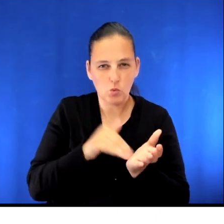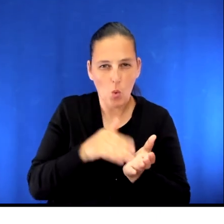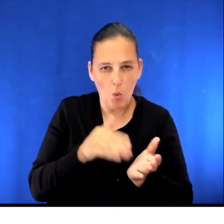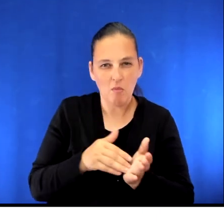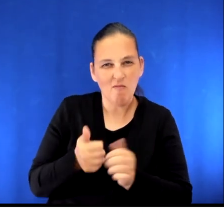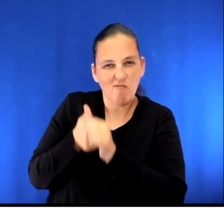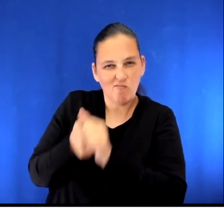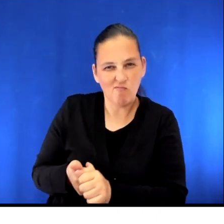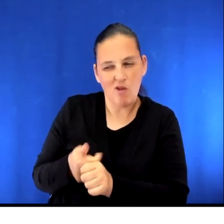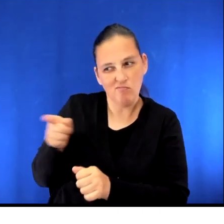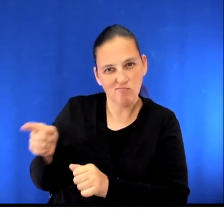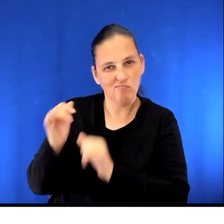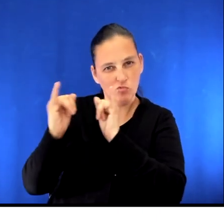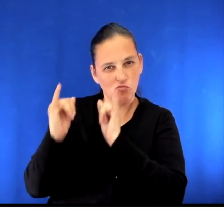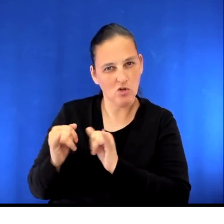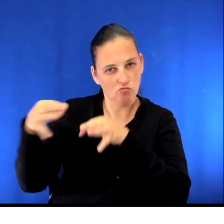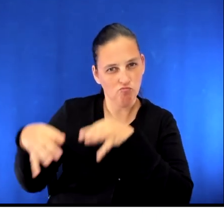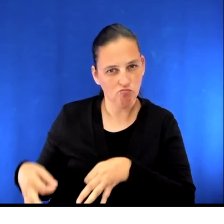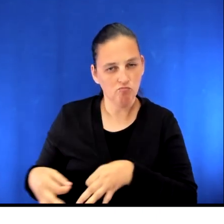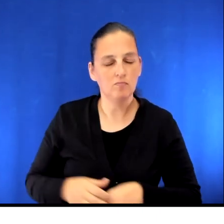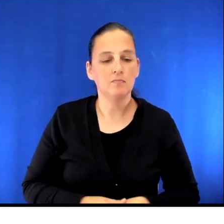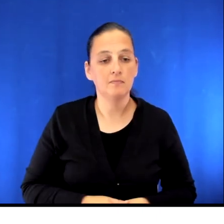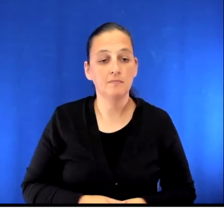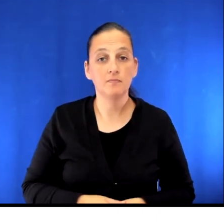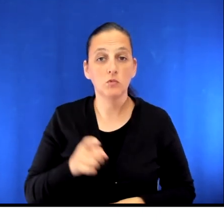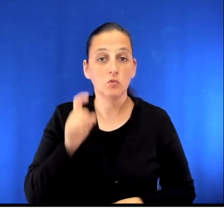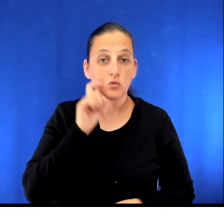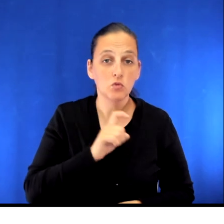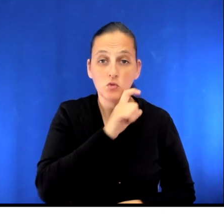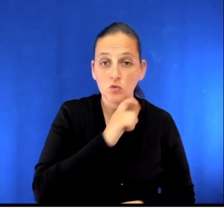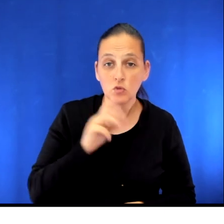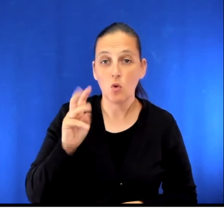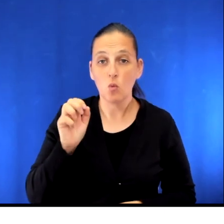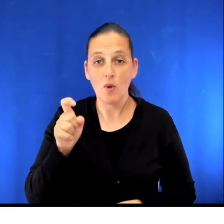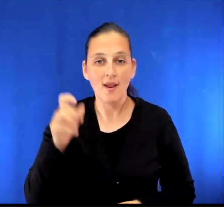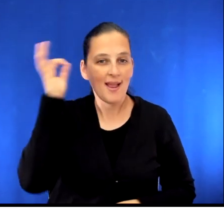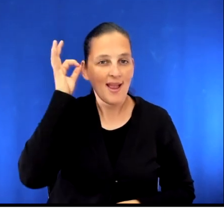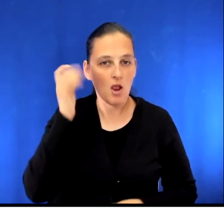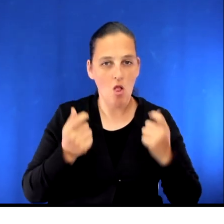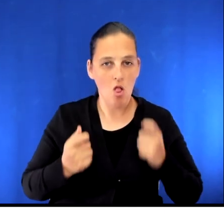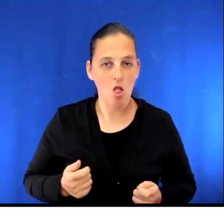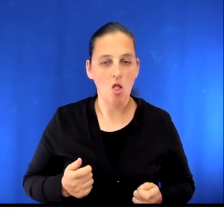Please follow the instructions given to you by the pre-admission clinic. Do not shave, wax or use hair removal cream on your chest,